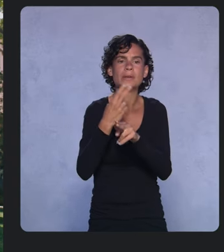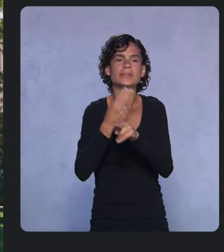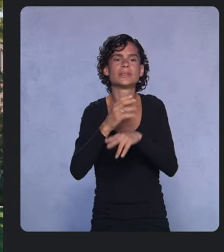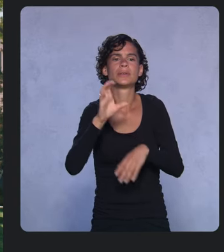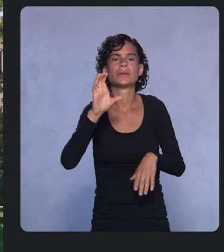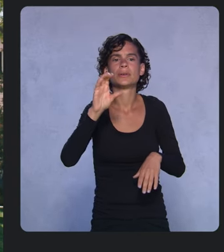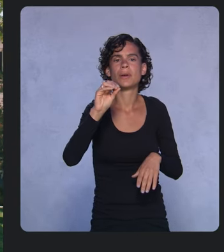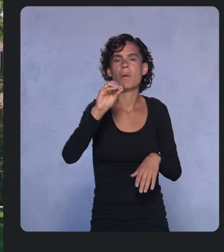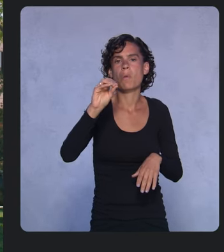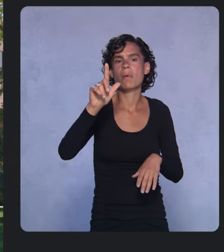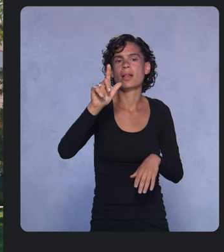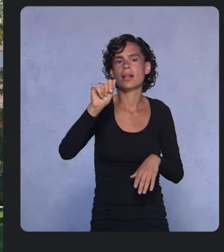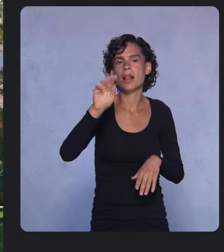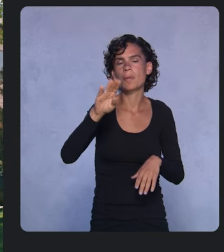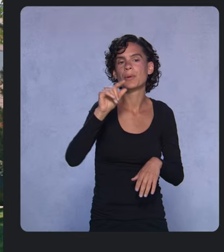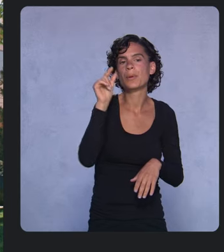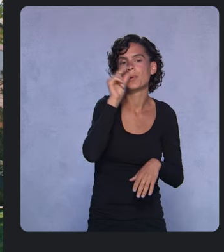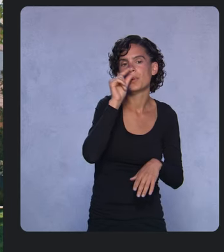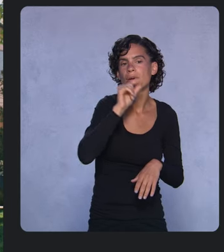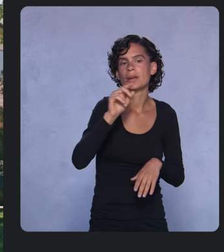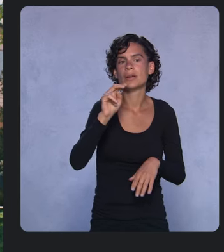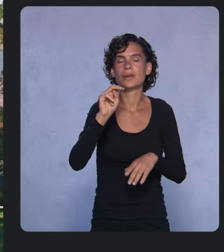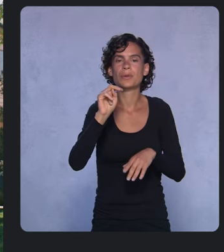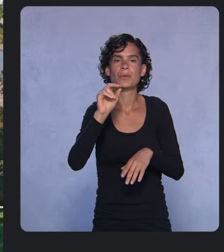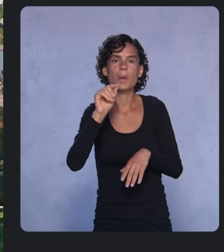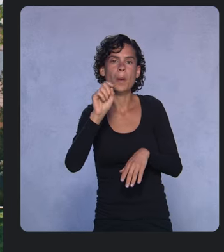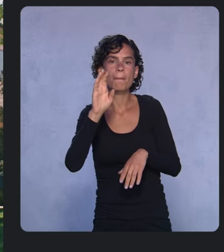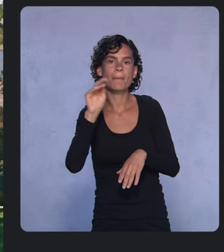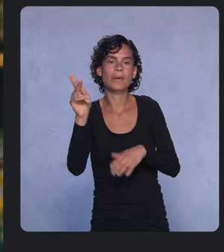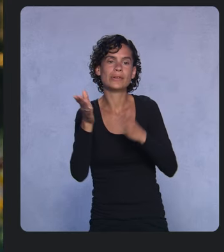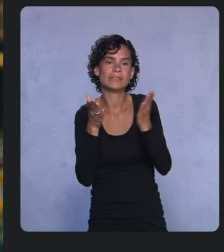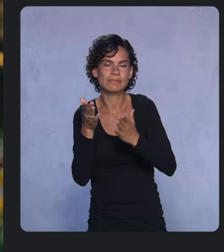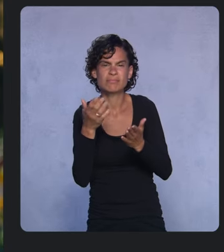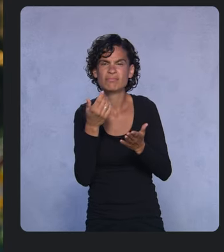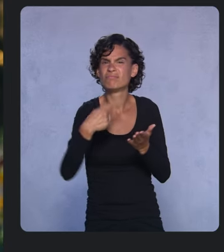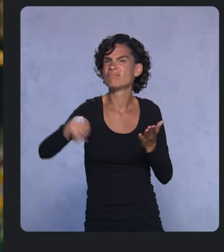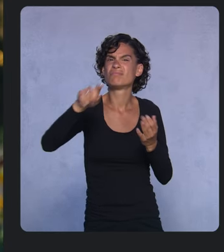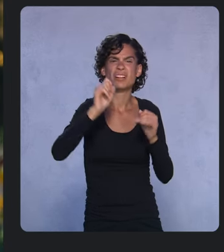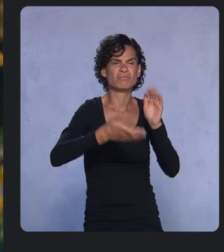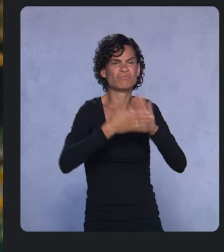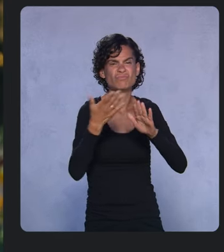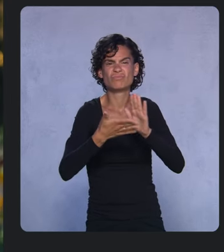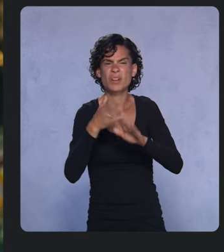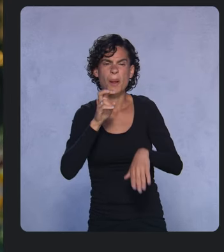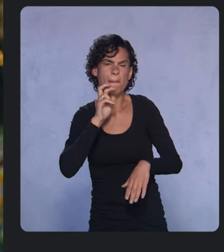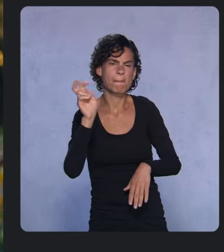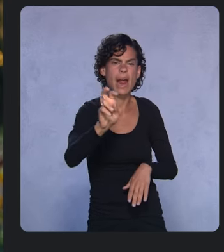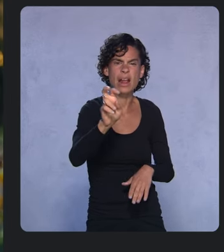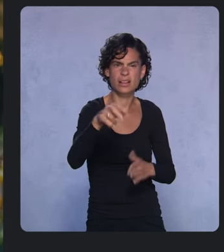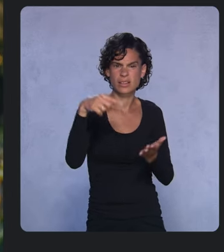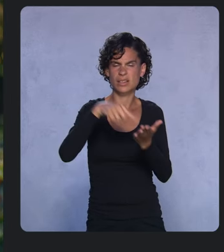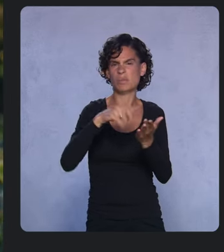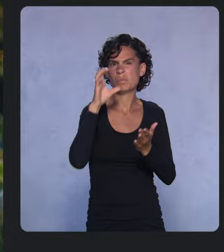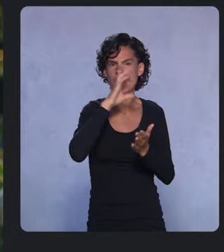which allows anybody to run Python code through the browser. Colab gives you free access to TPUs and GPUs,